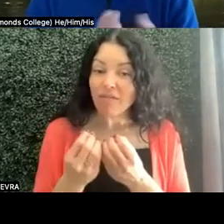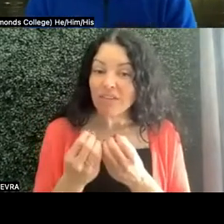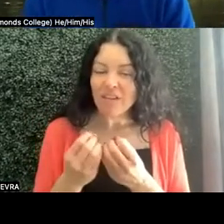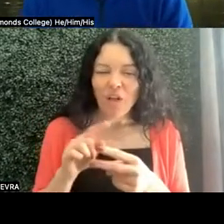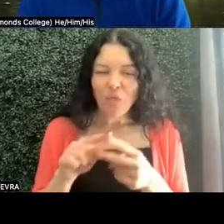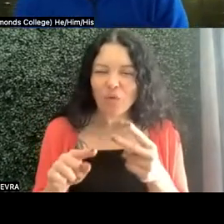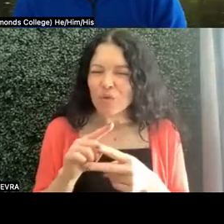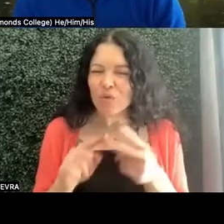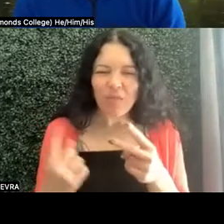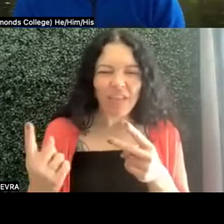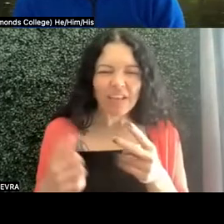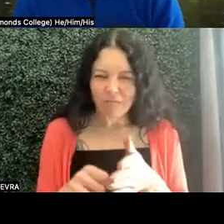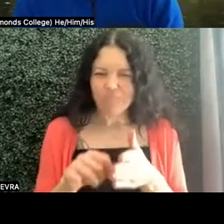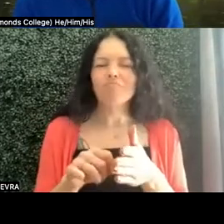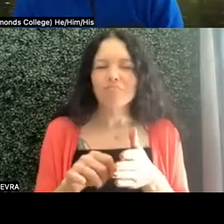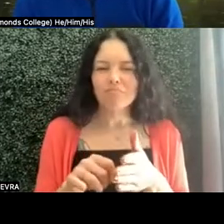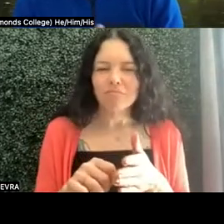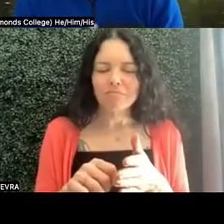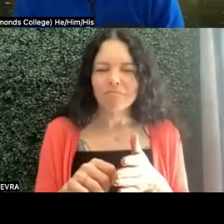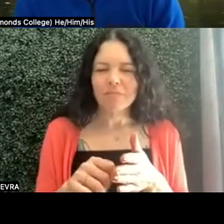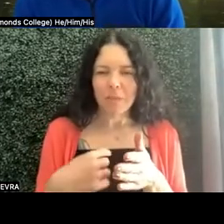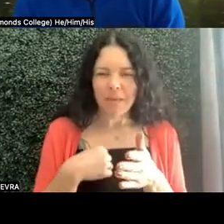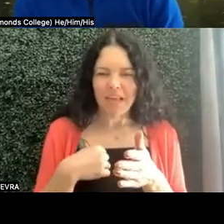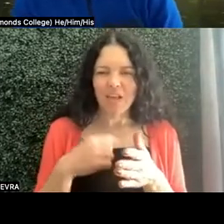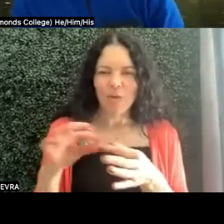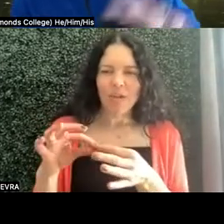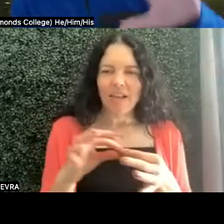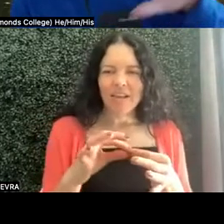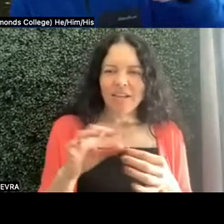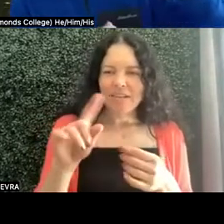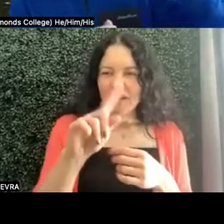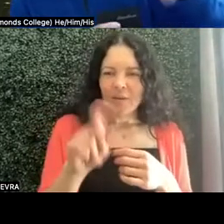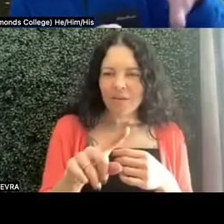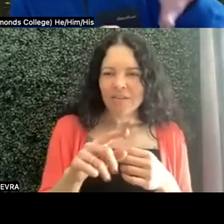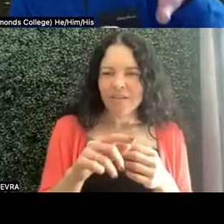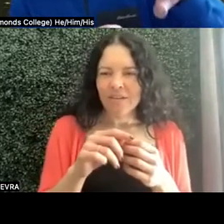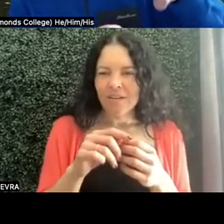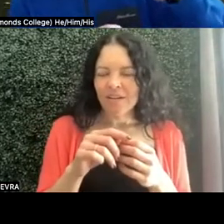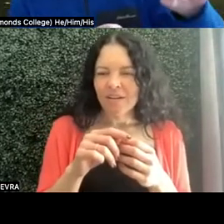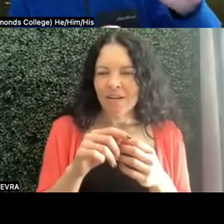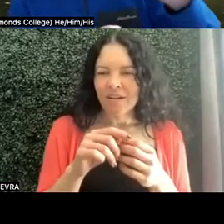to me regarding that question, because it helps faculty not